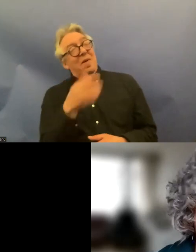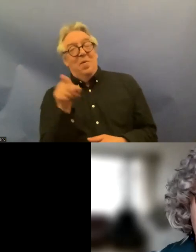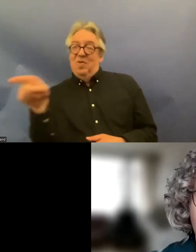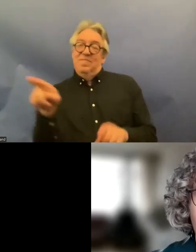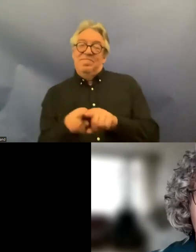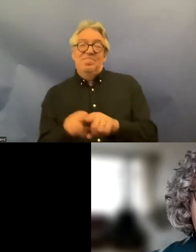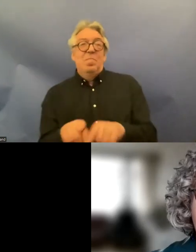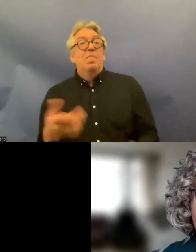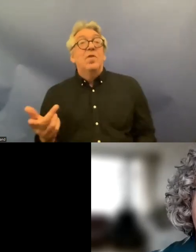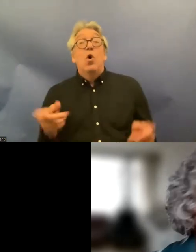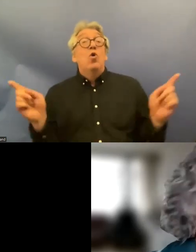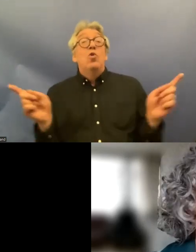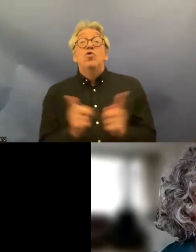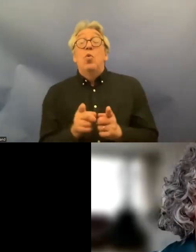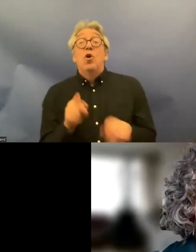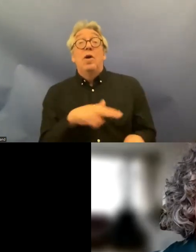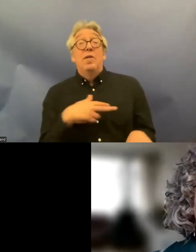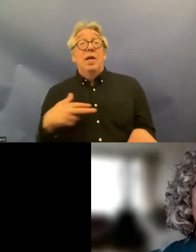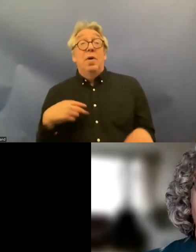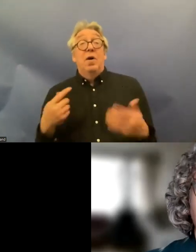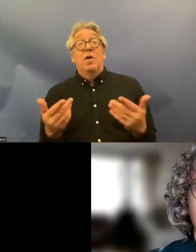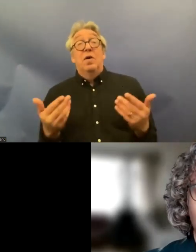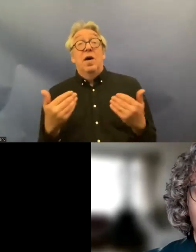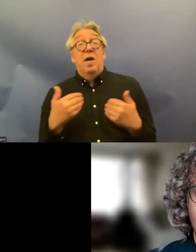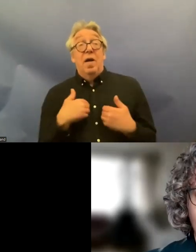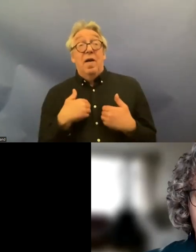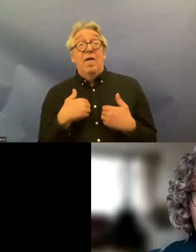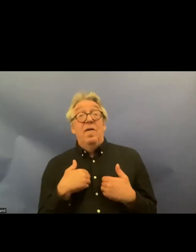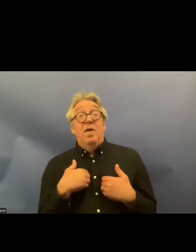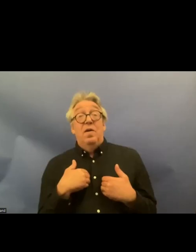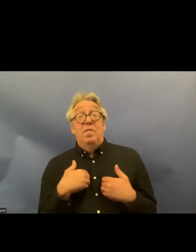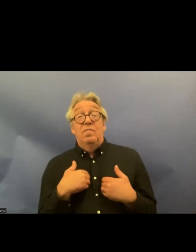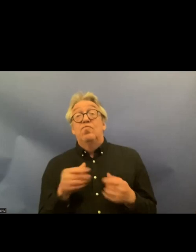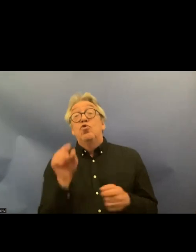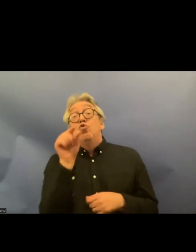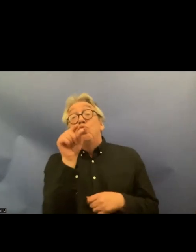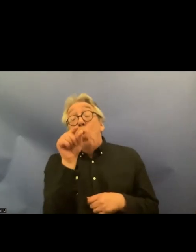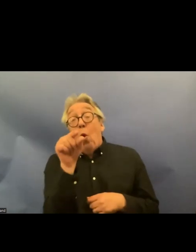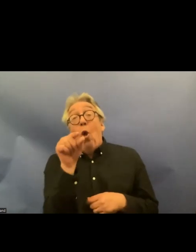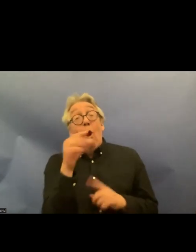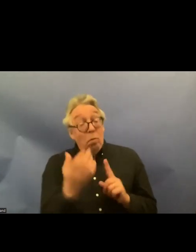very shortly in Denmark we do have some really small progresses one of them was